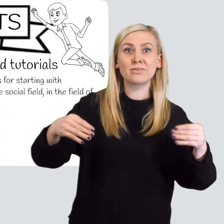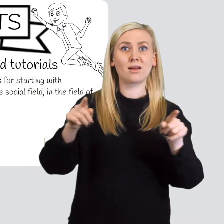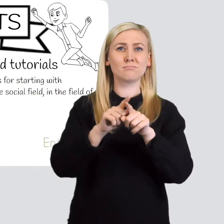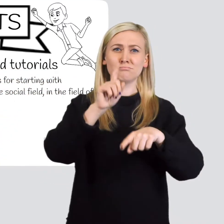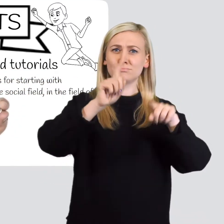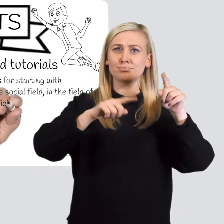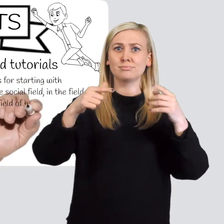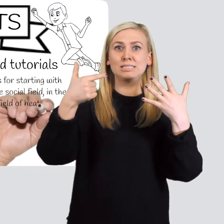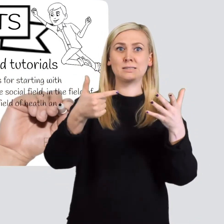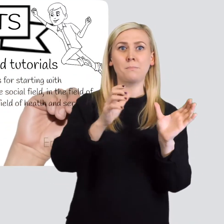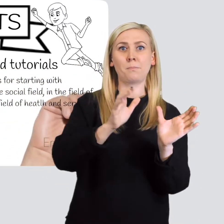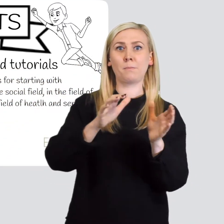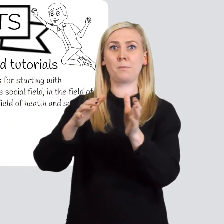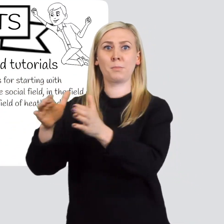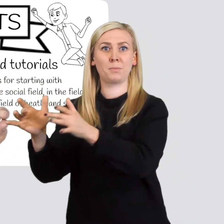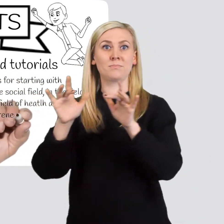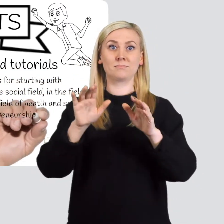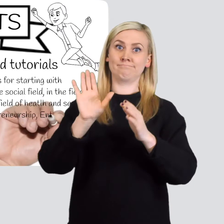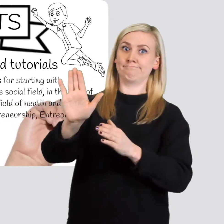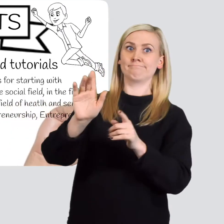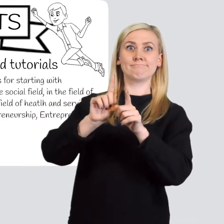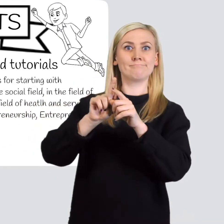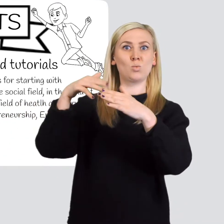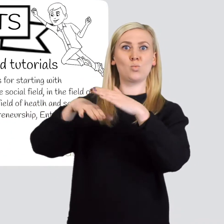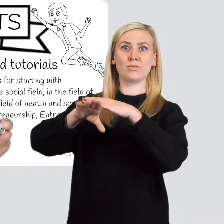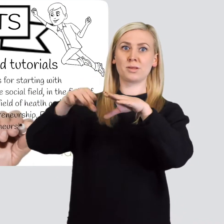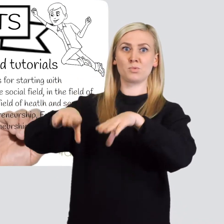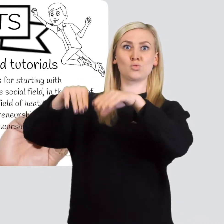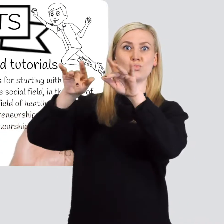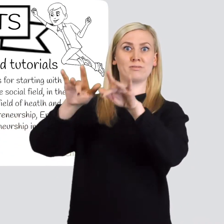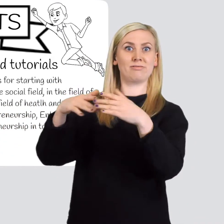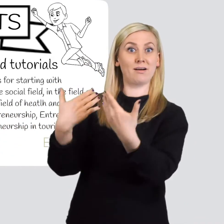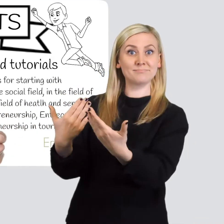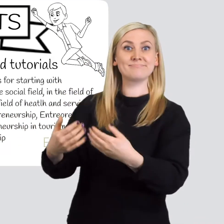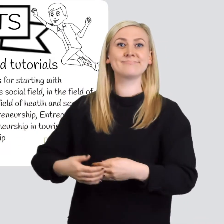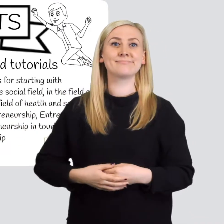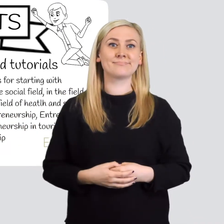and 7 optional modules for starting with entrepreneurship in the following fields: